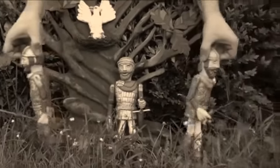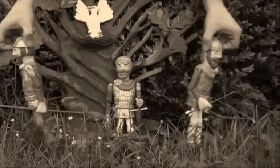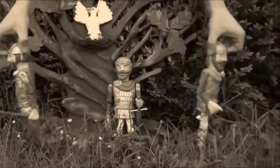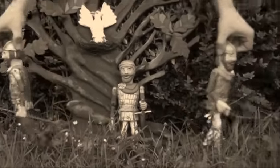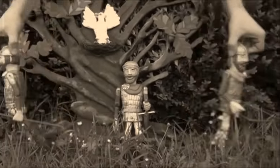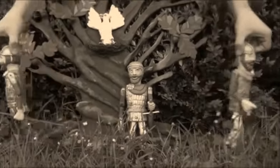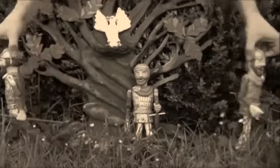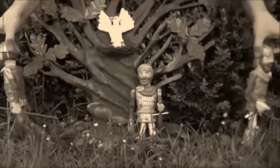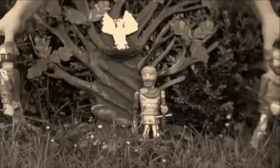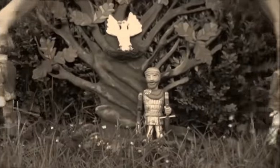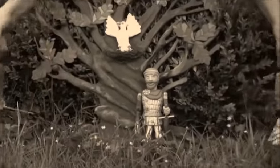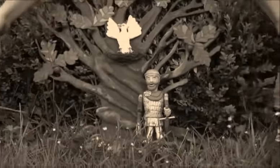and set out – his separate way each.